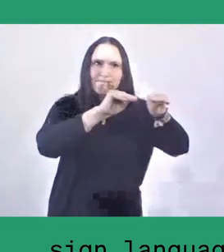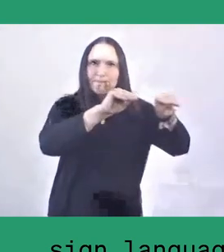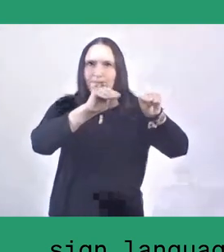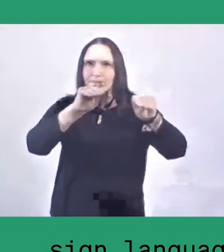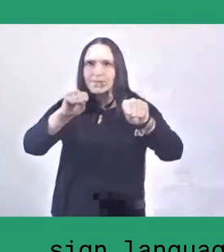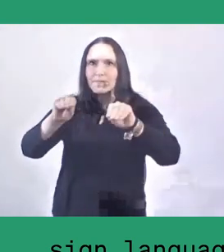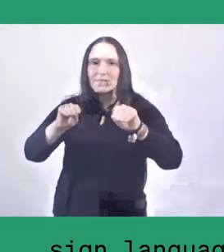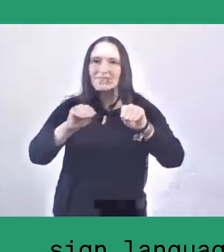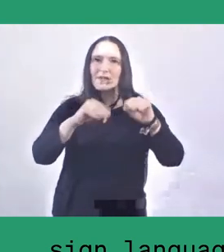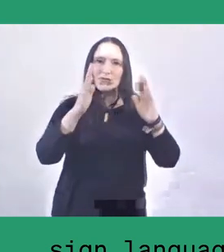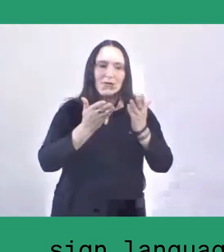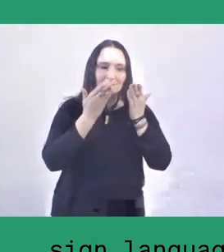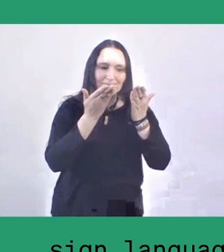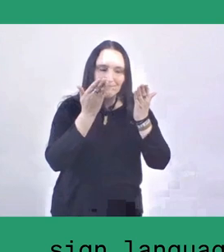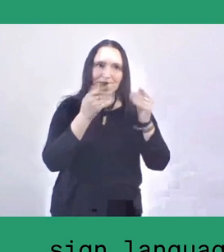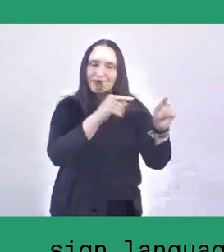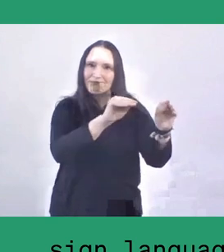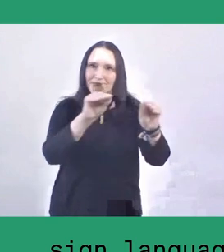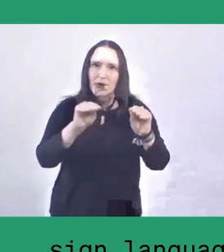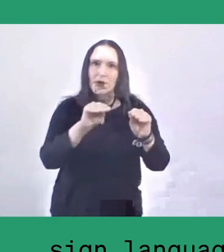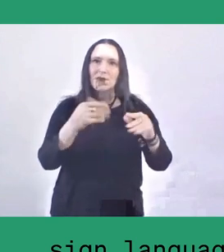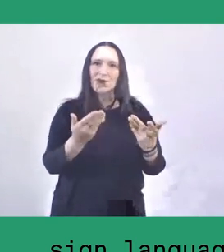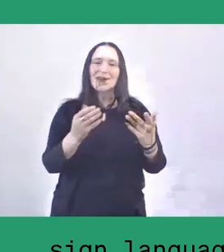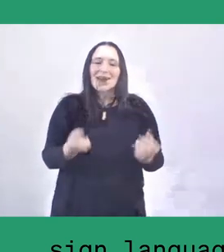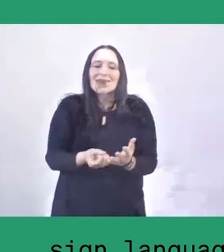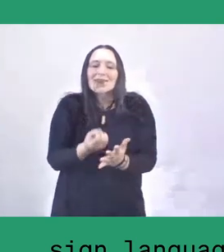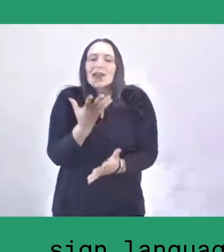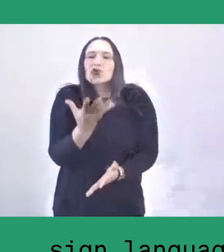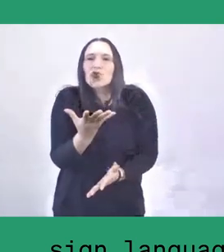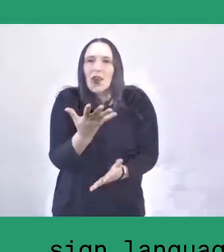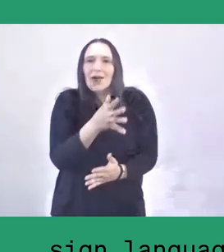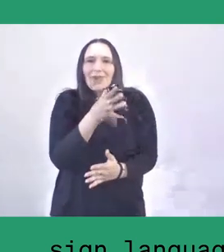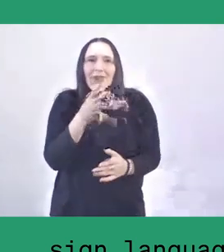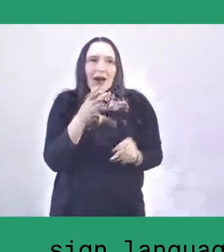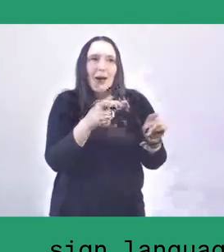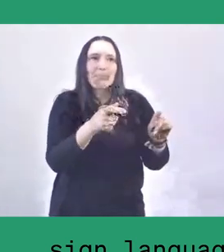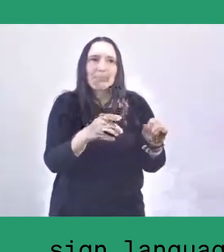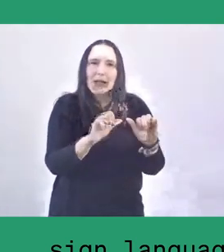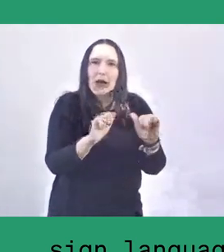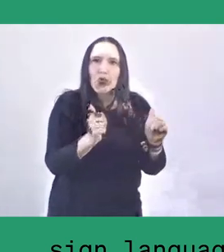to disseminate the idea of natural farming to other people.